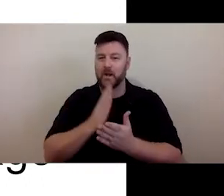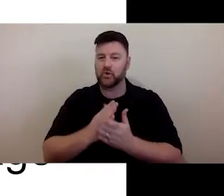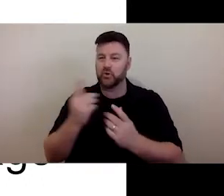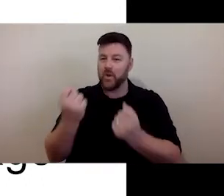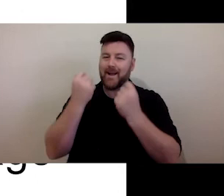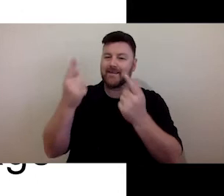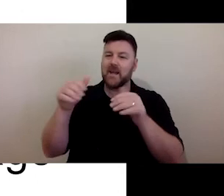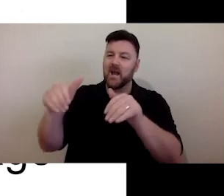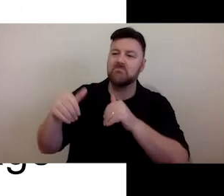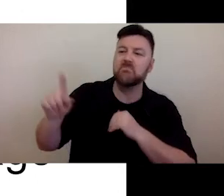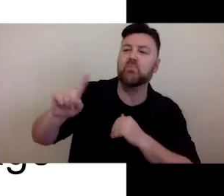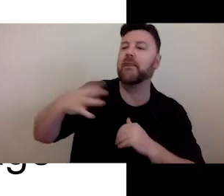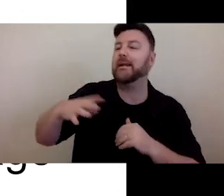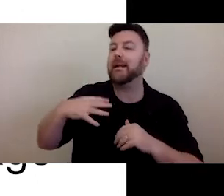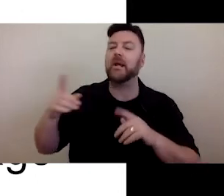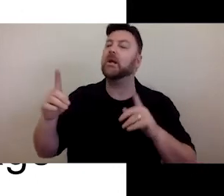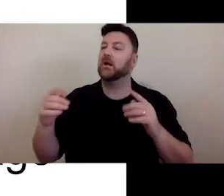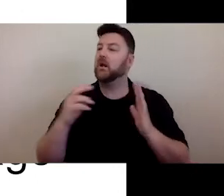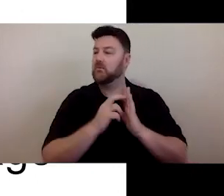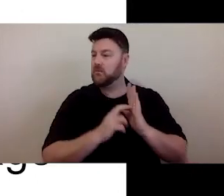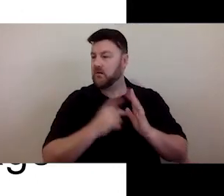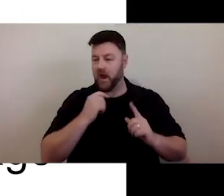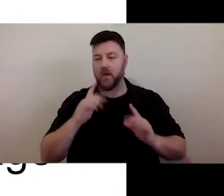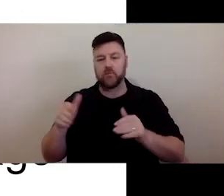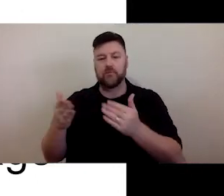requirements are and what their access requirements are and what